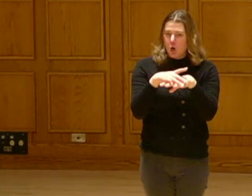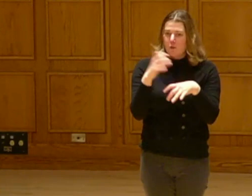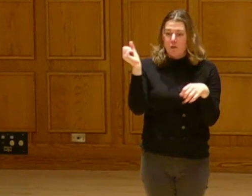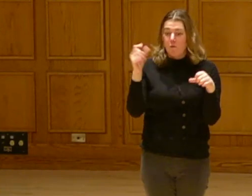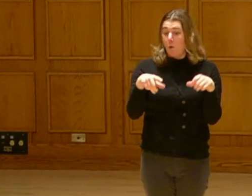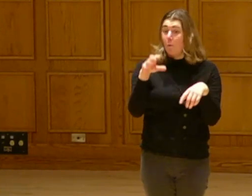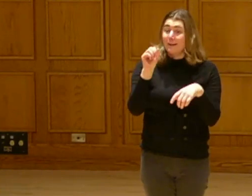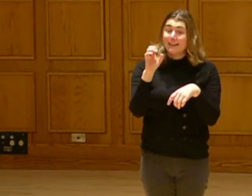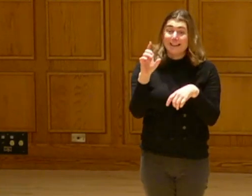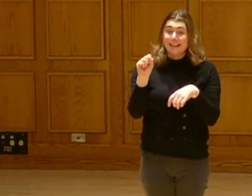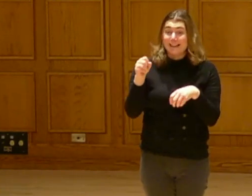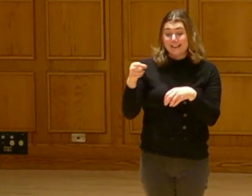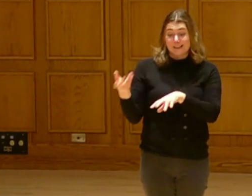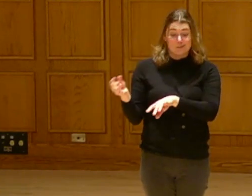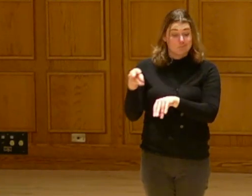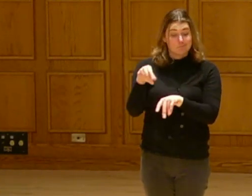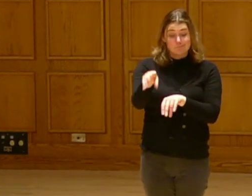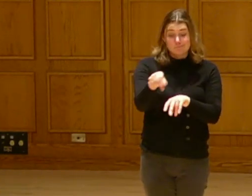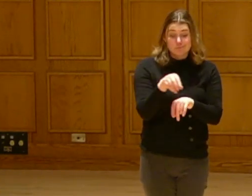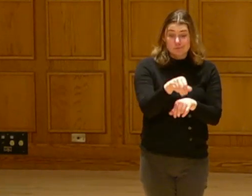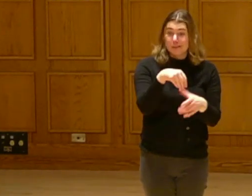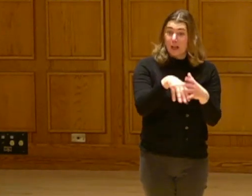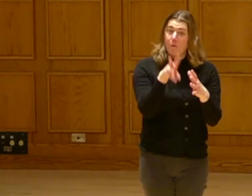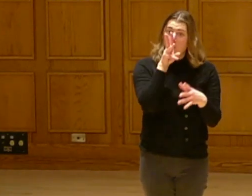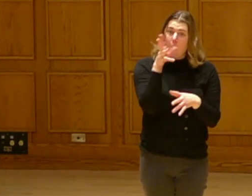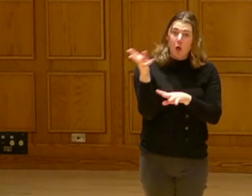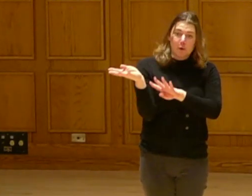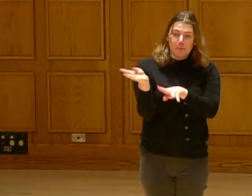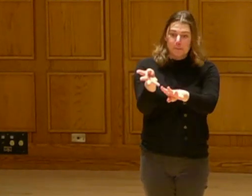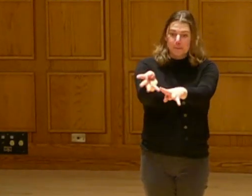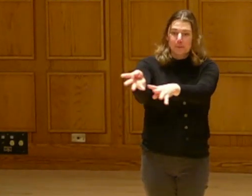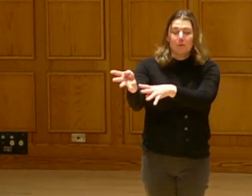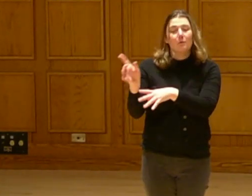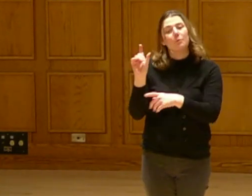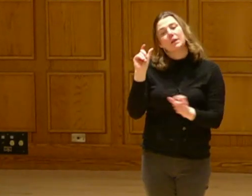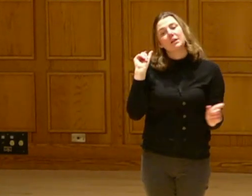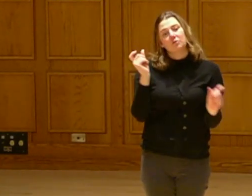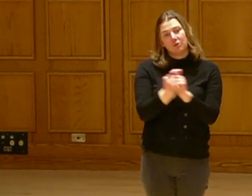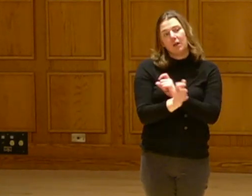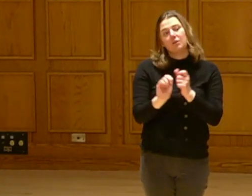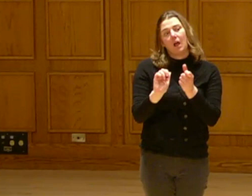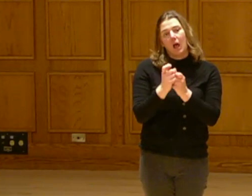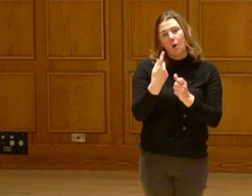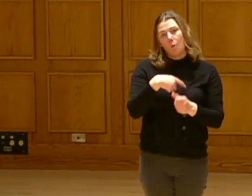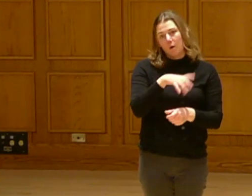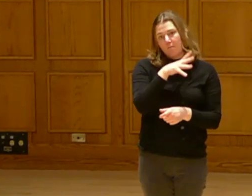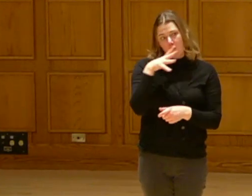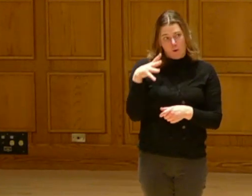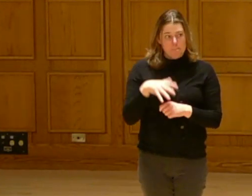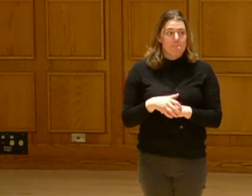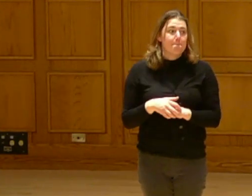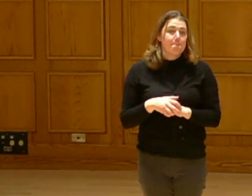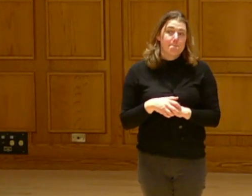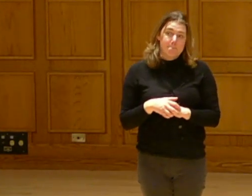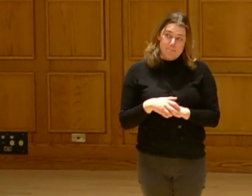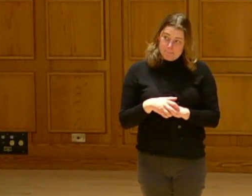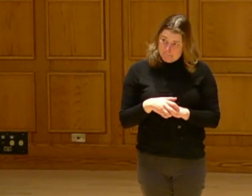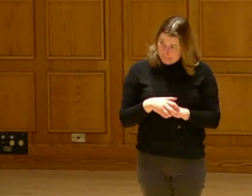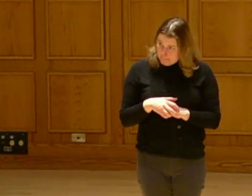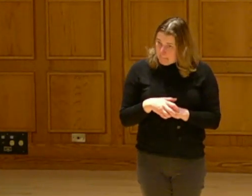earth, throwing some seeds in the ground, and watering it. We have to change the way that we farm.